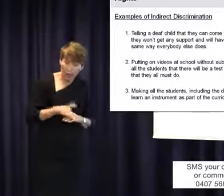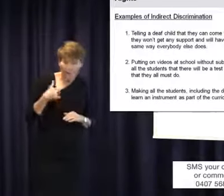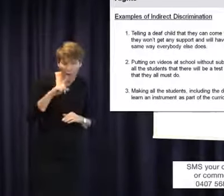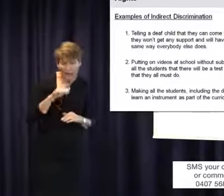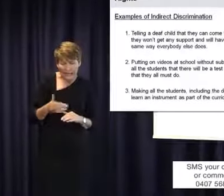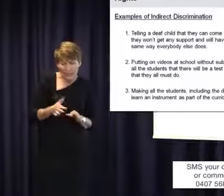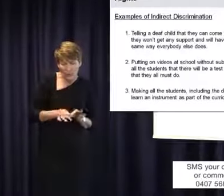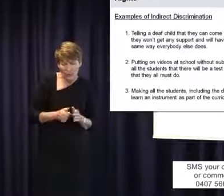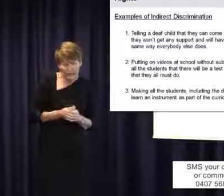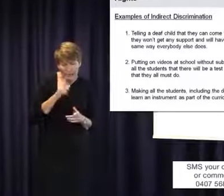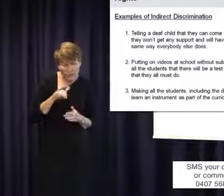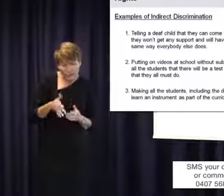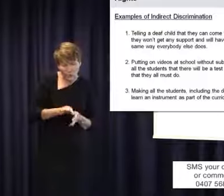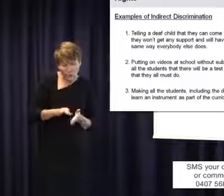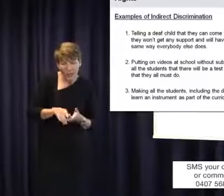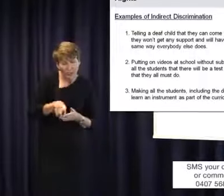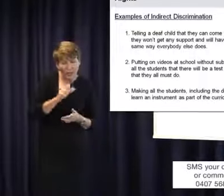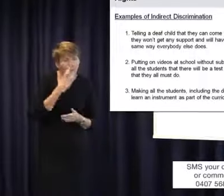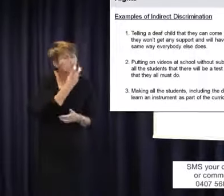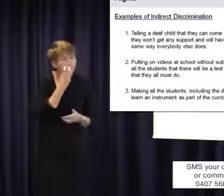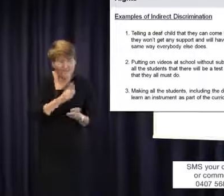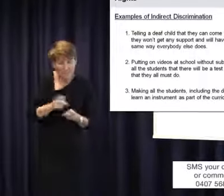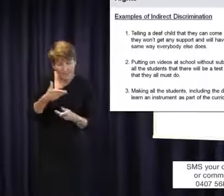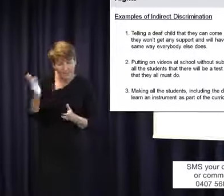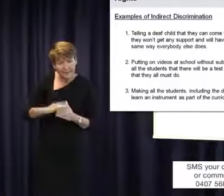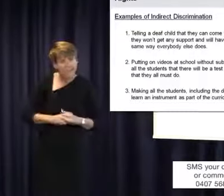and will have to learn the same way as everybody else. I don't know if any of you remember